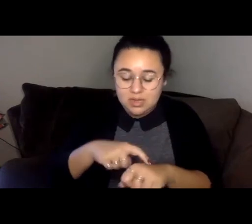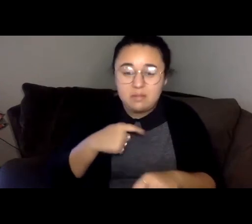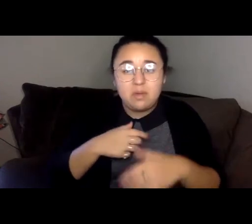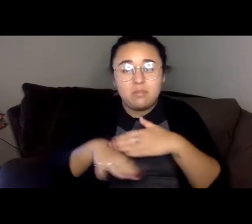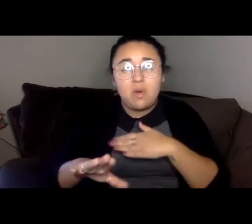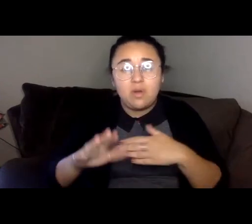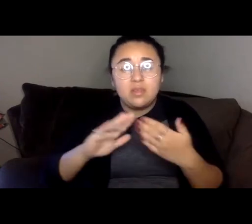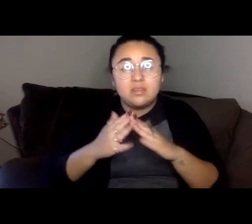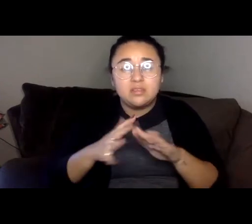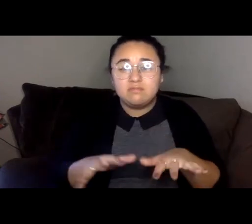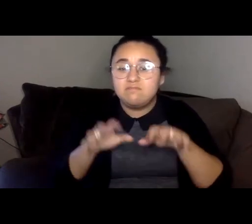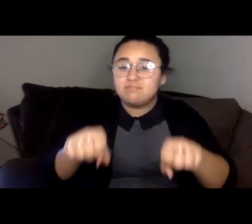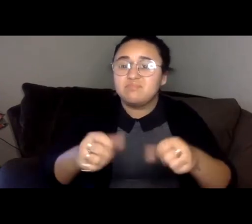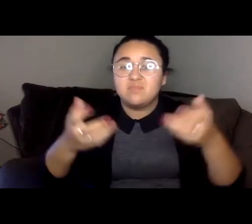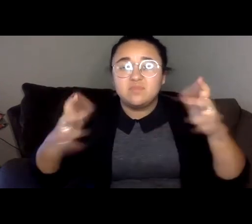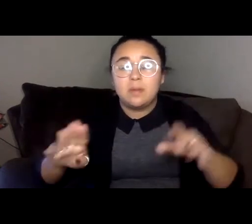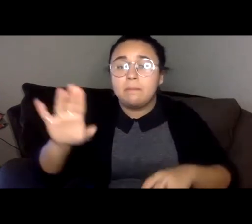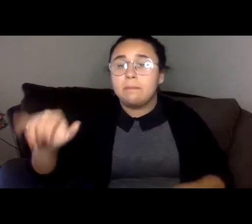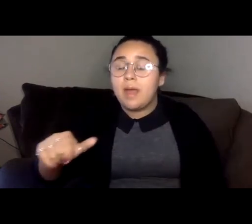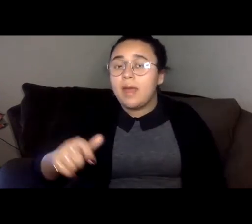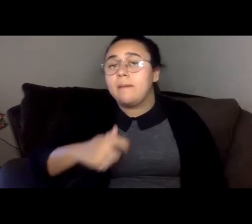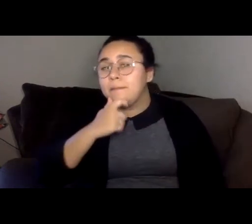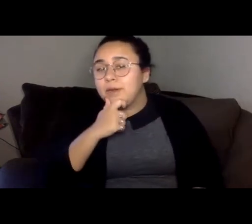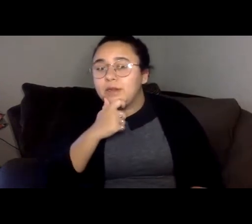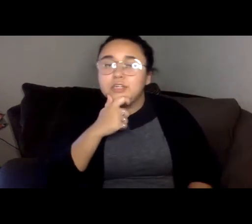thrice by the British, the Japanese and the military junta.